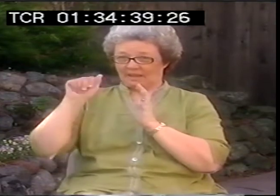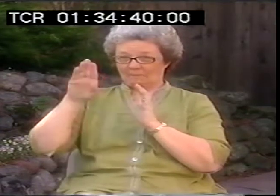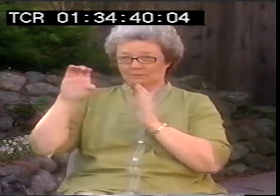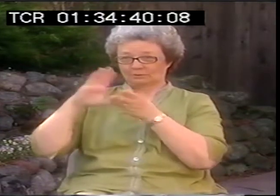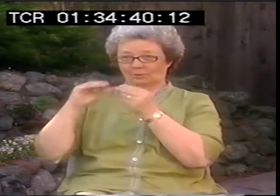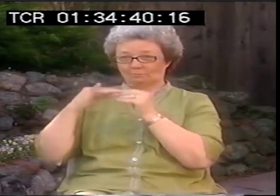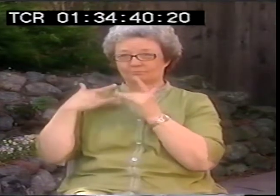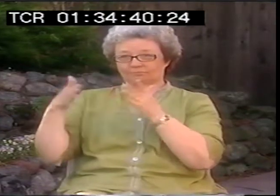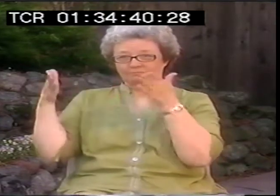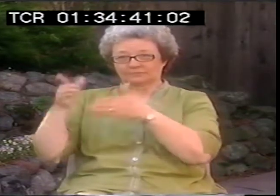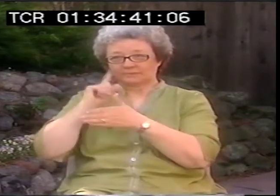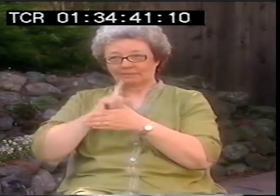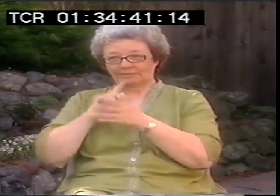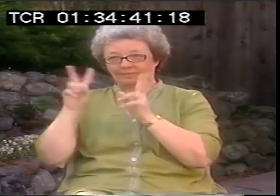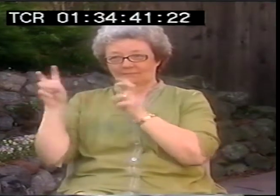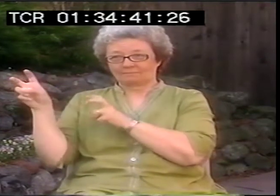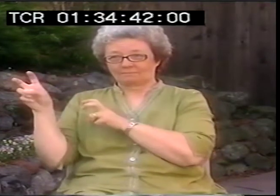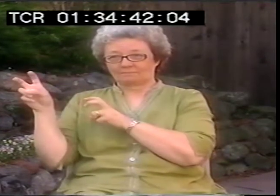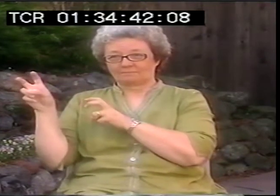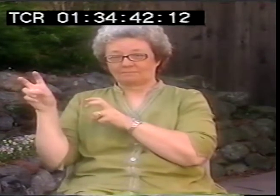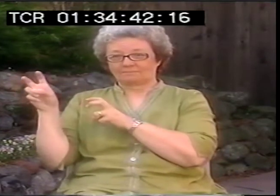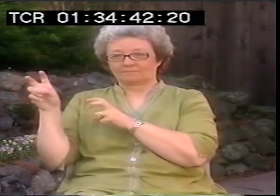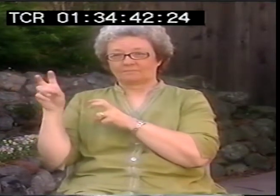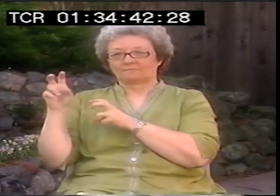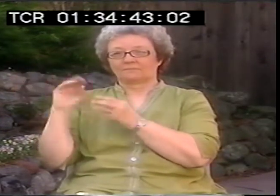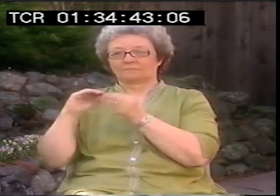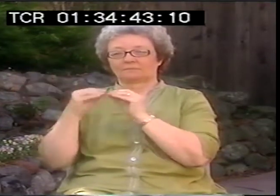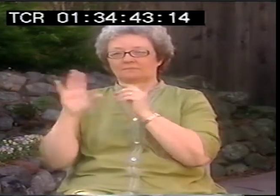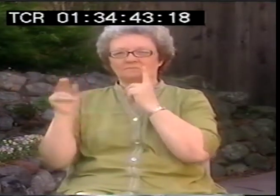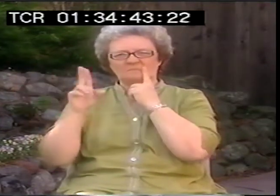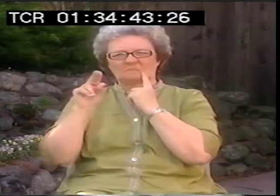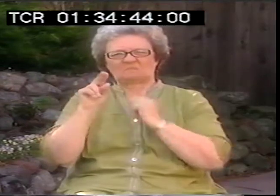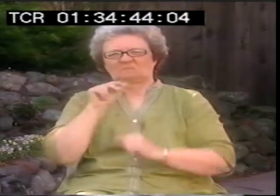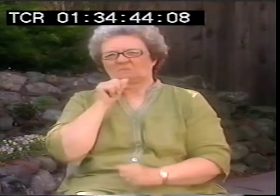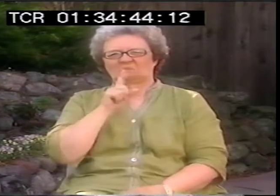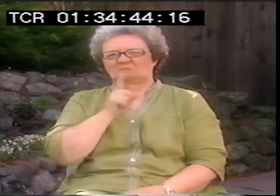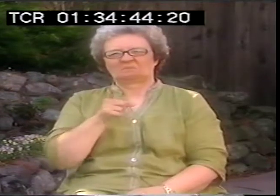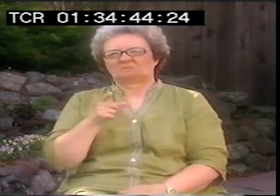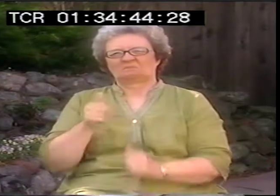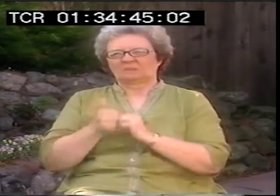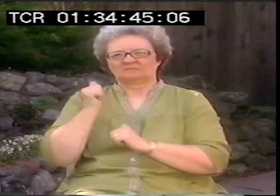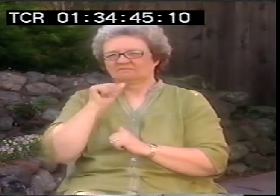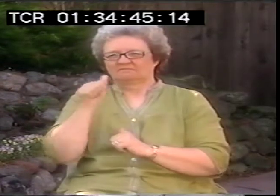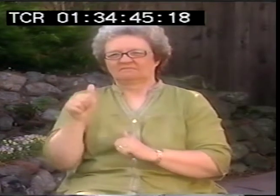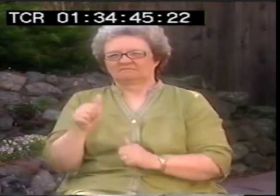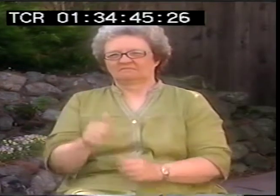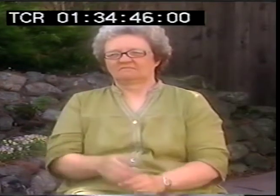You mean ABC Stories with deaf themes or numbers? No, no. I don't tend to do those.